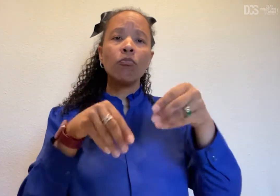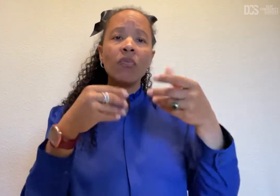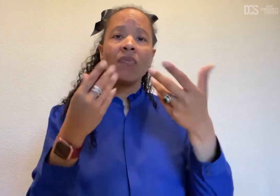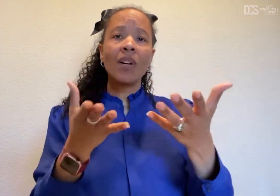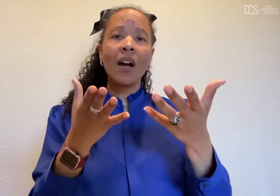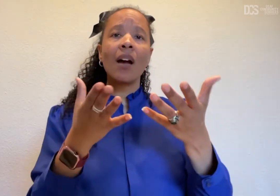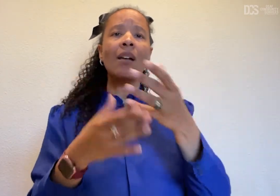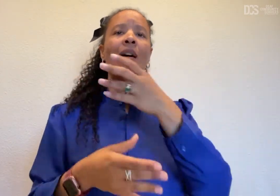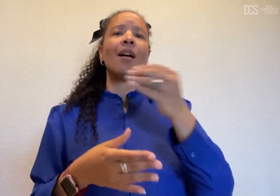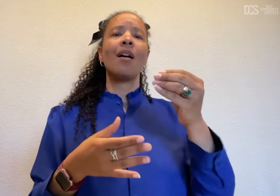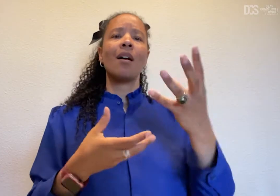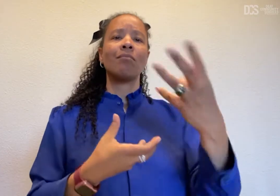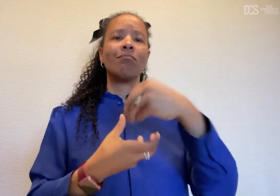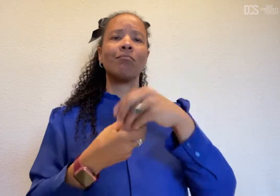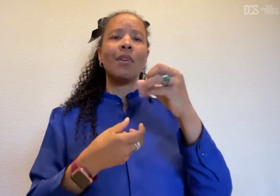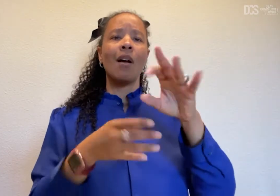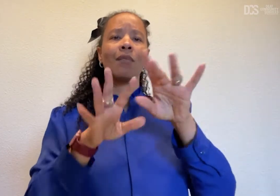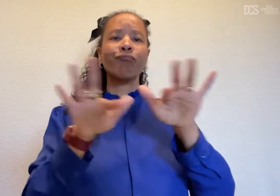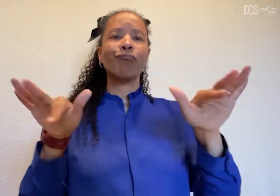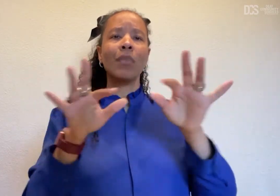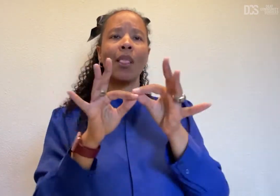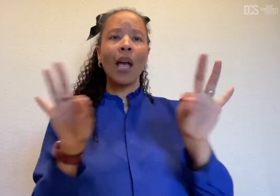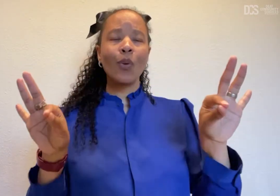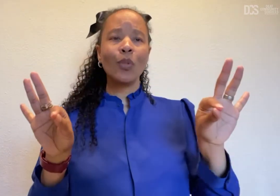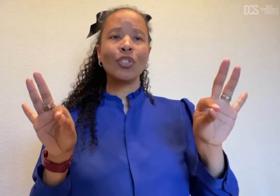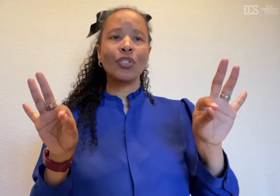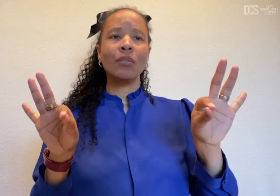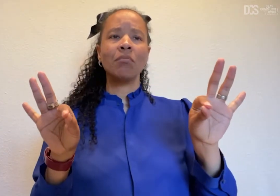and inclusion of all language.